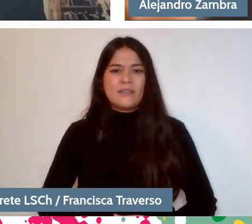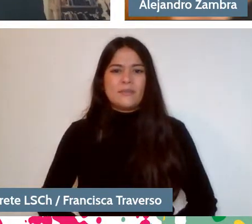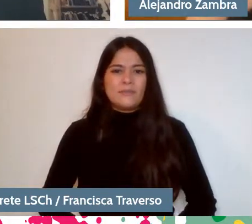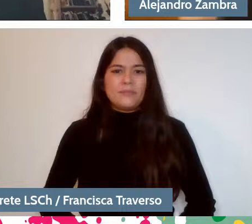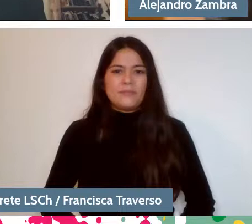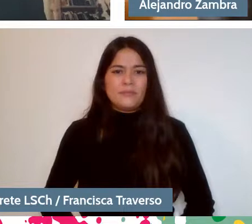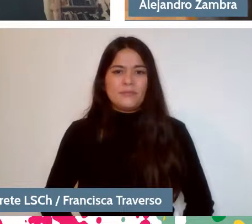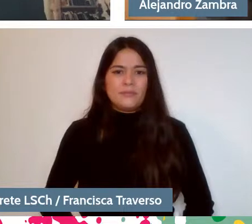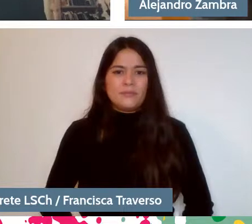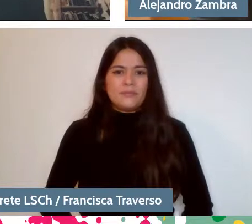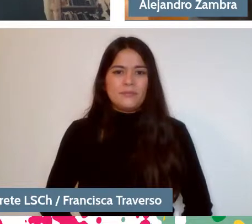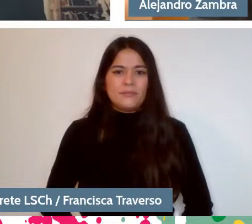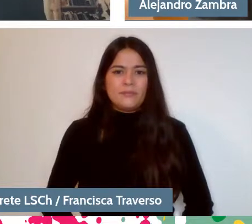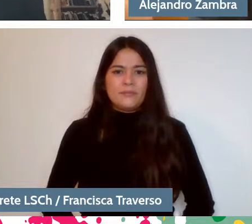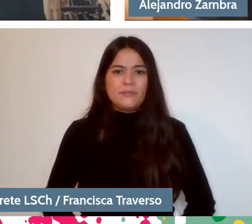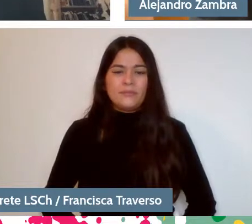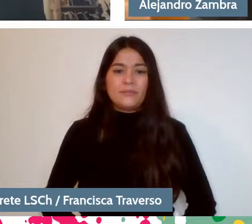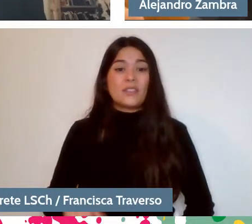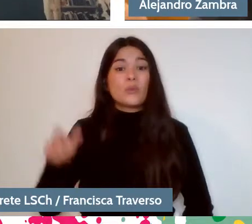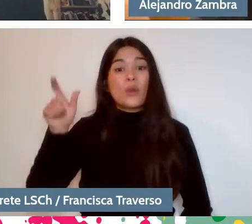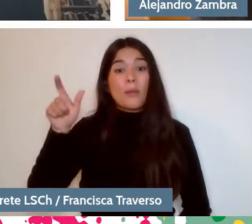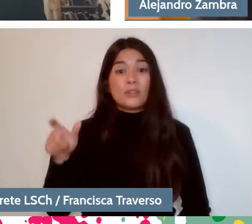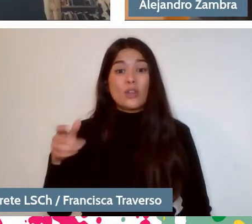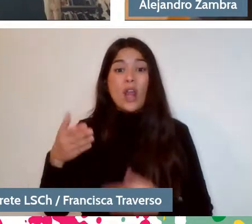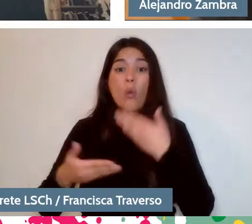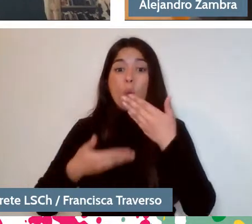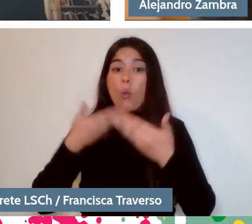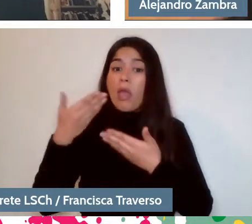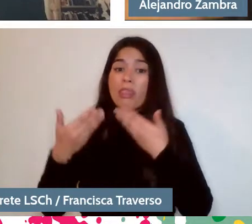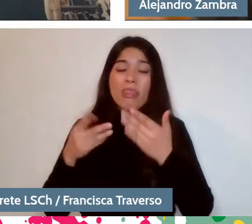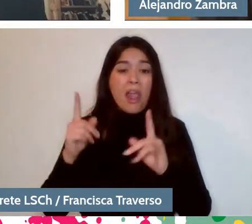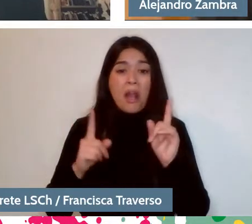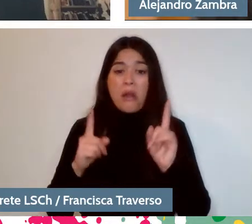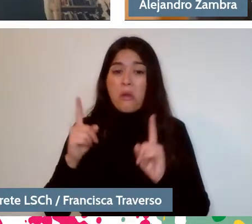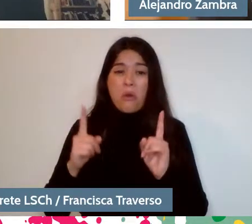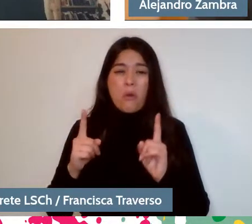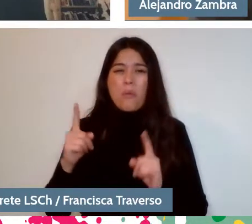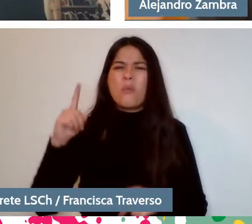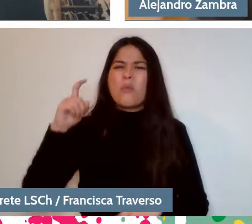if someone tells something, it's very difficult not to...